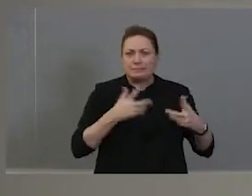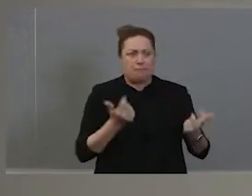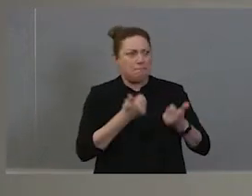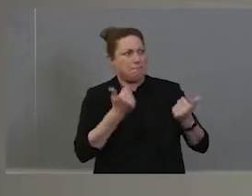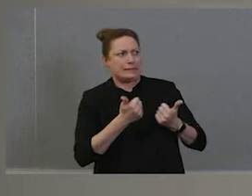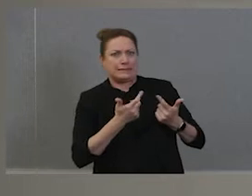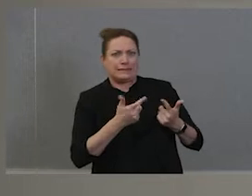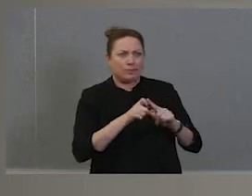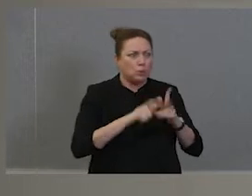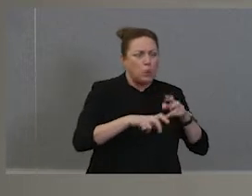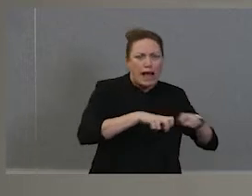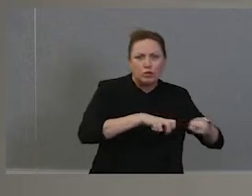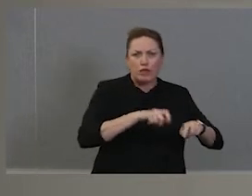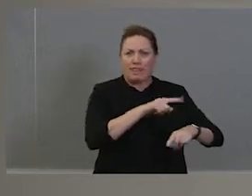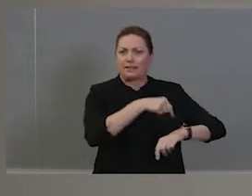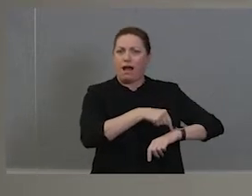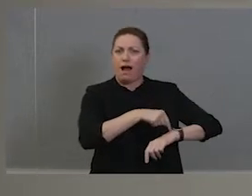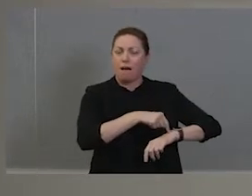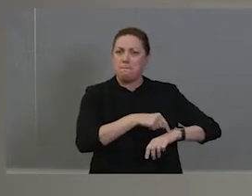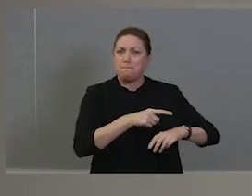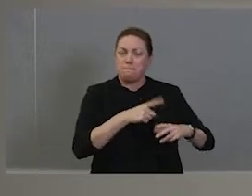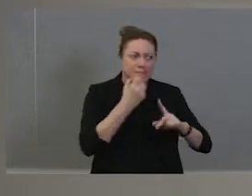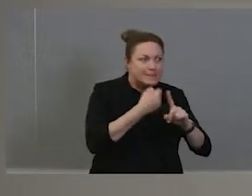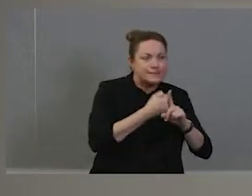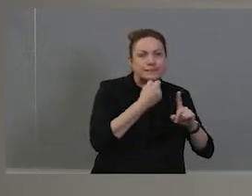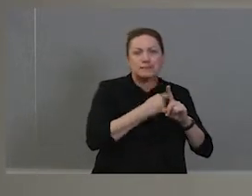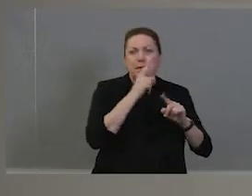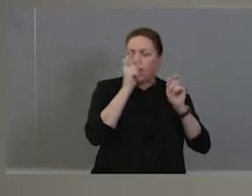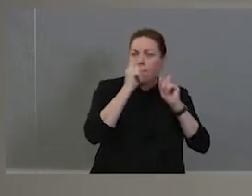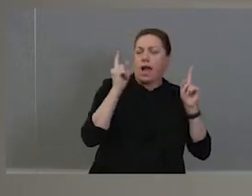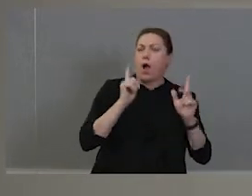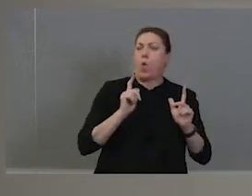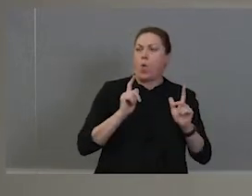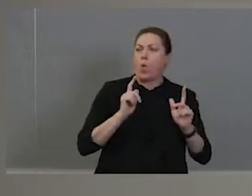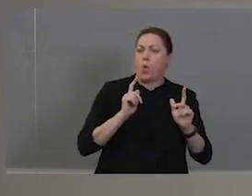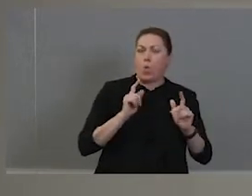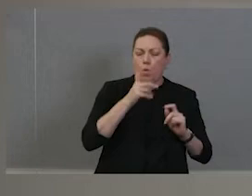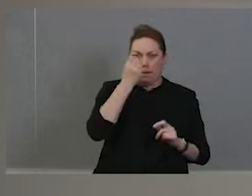was going on. Then, you know, people were waking up and saying, hey, these Aboriginal people there